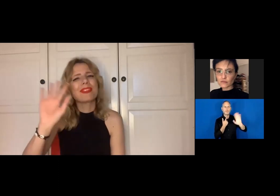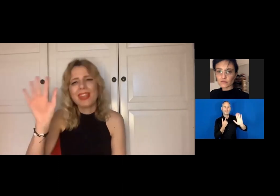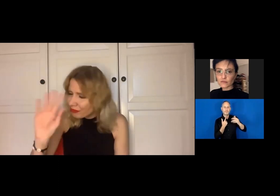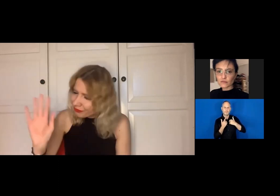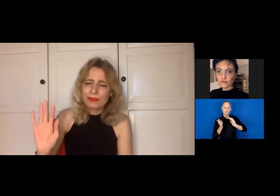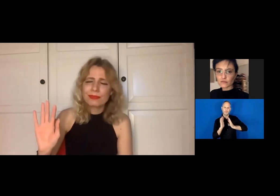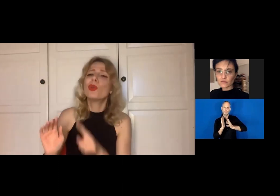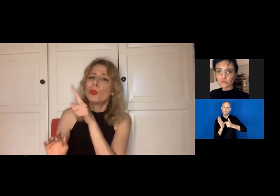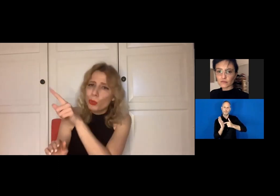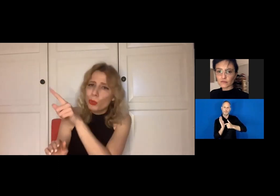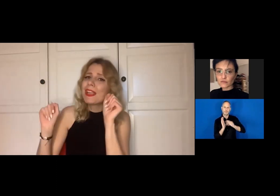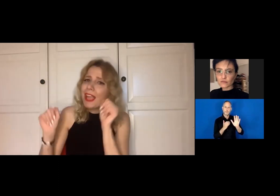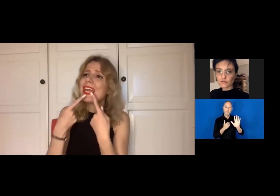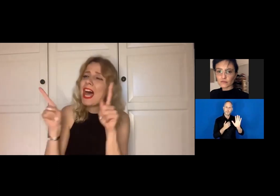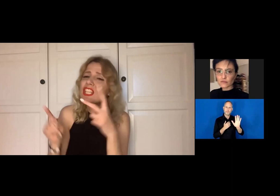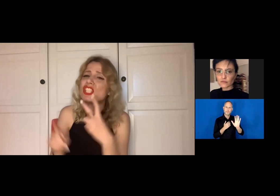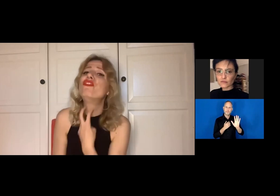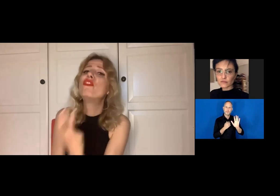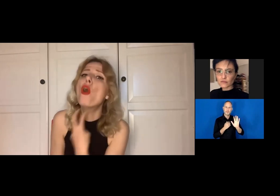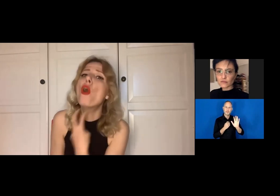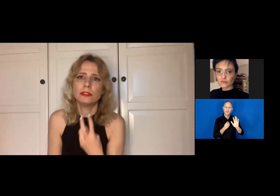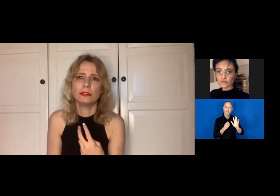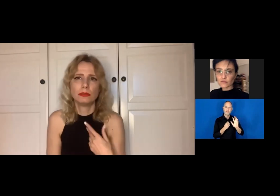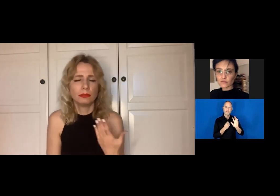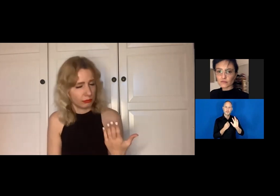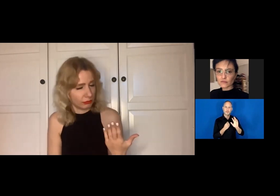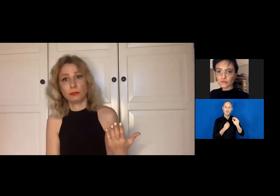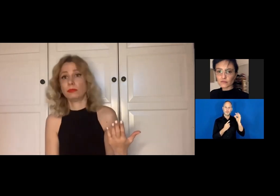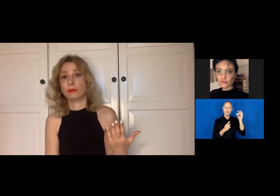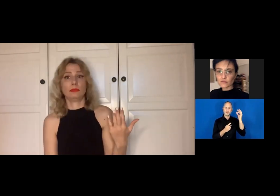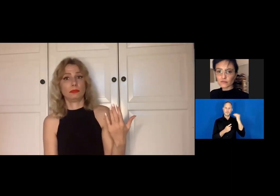And I'm like: "I'm going to use my two hands in order to express my music."